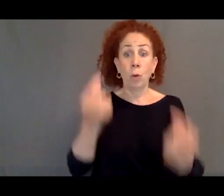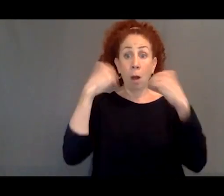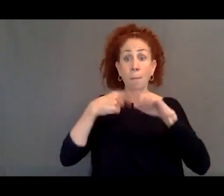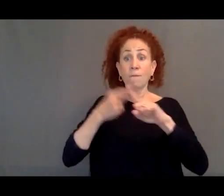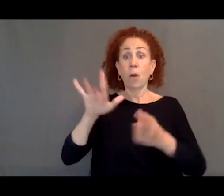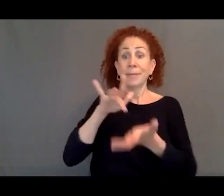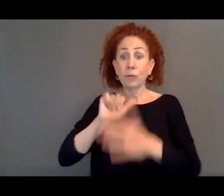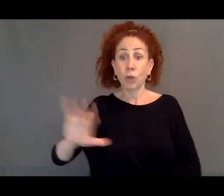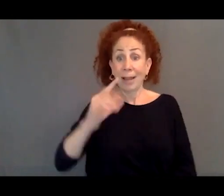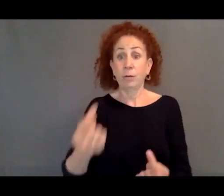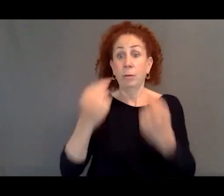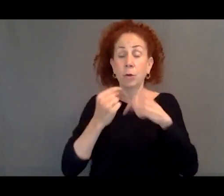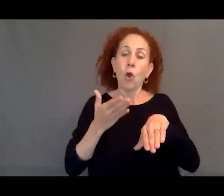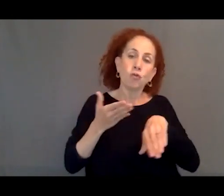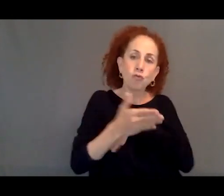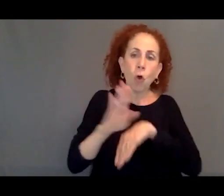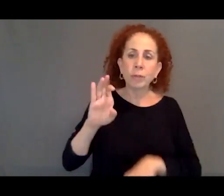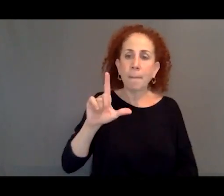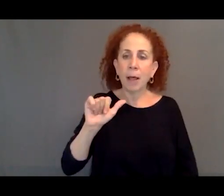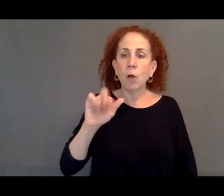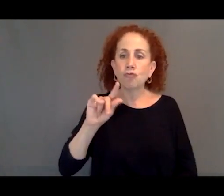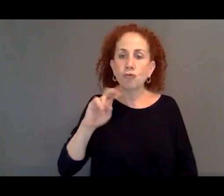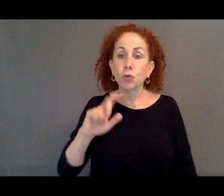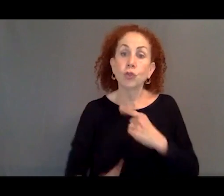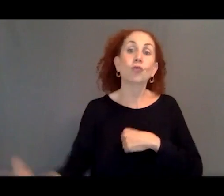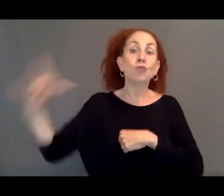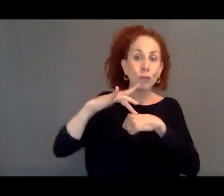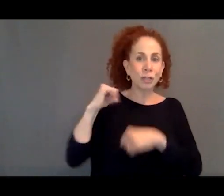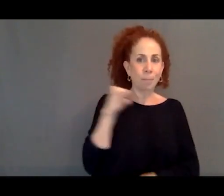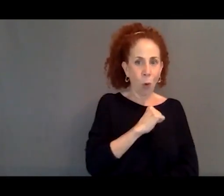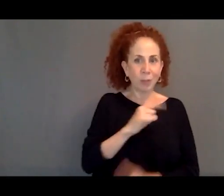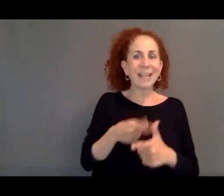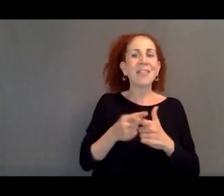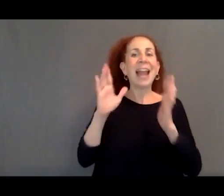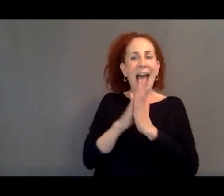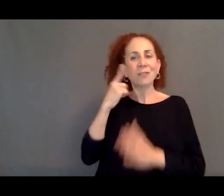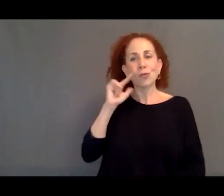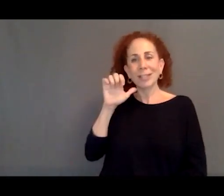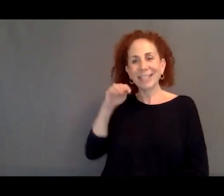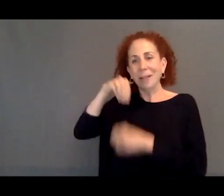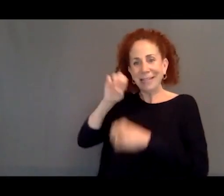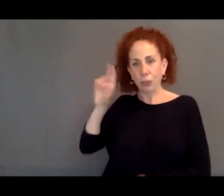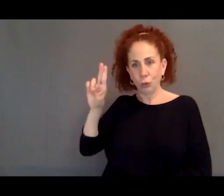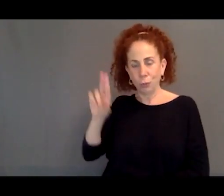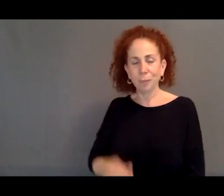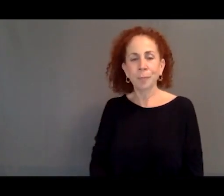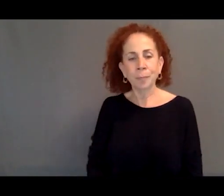to cross Belarus to reach Poland and be able to make an asylum claim in the EU.